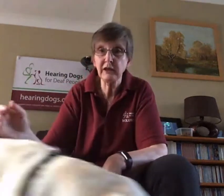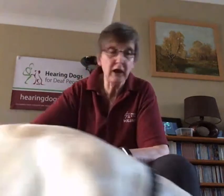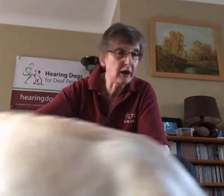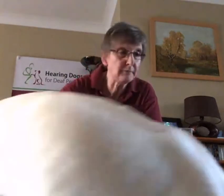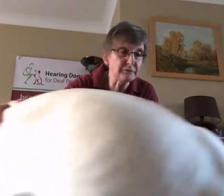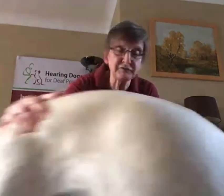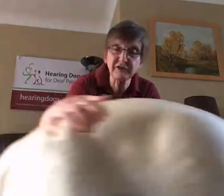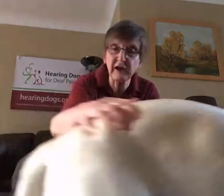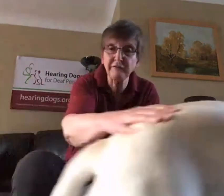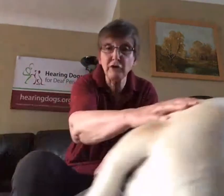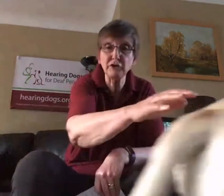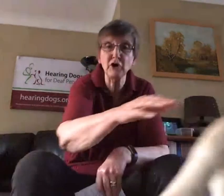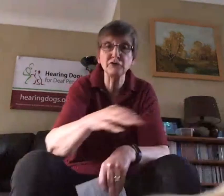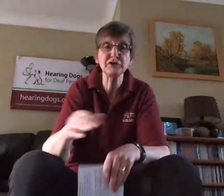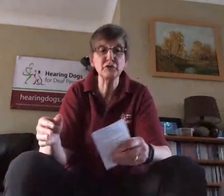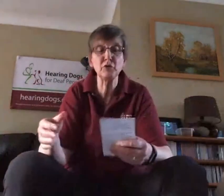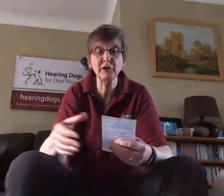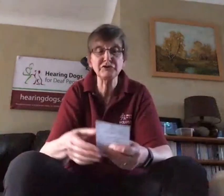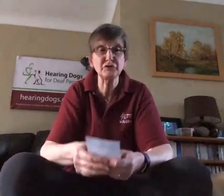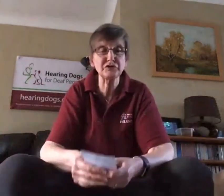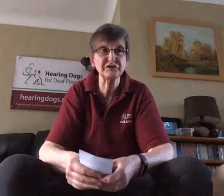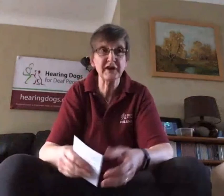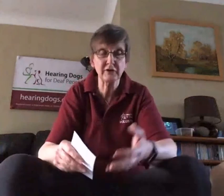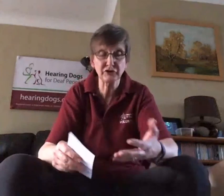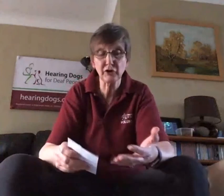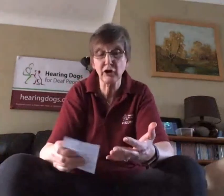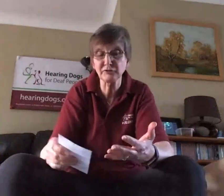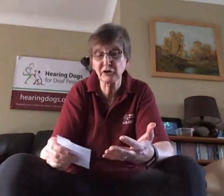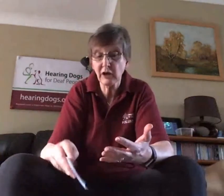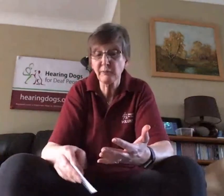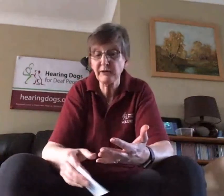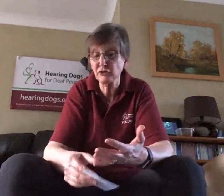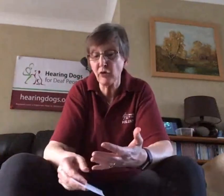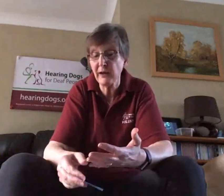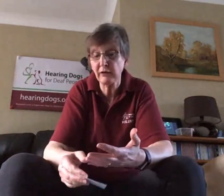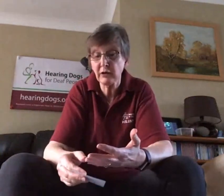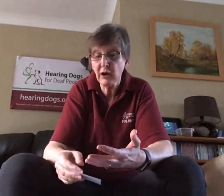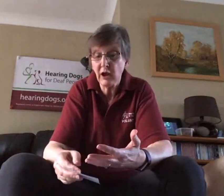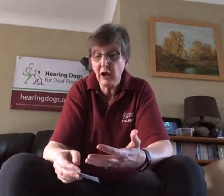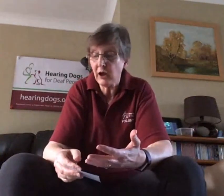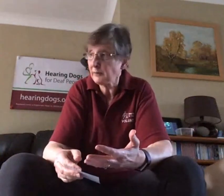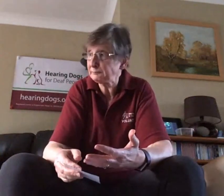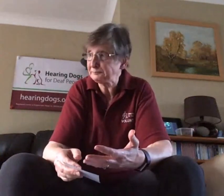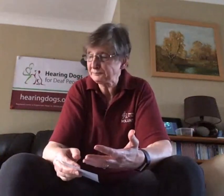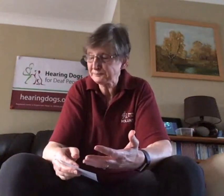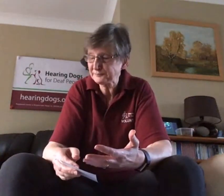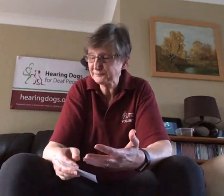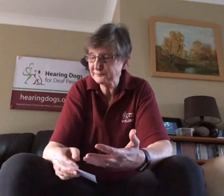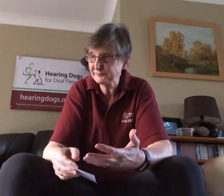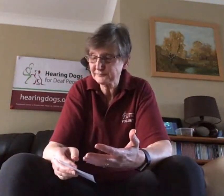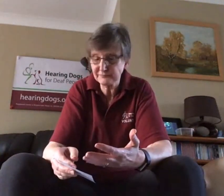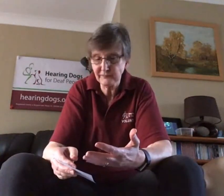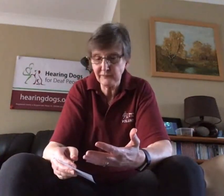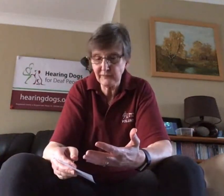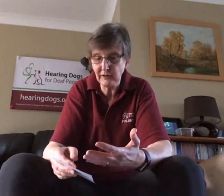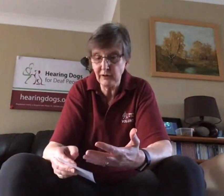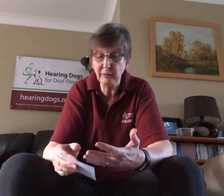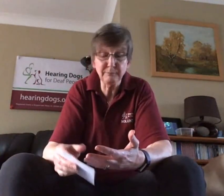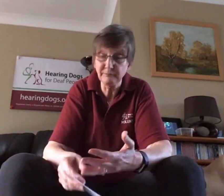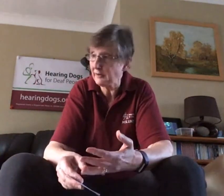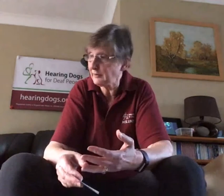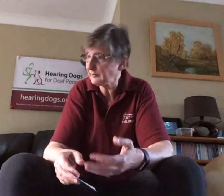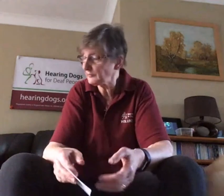goes those, all those sorts of sounds in your home so it would be doorbell,